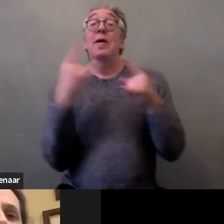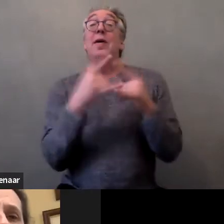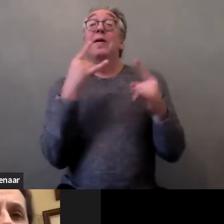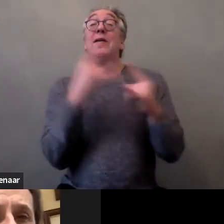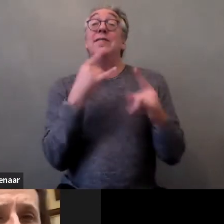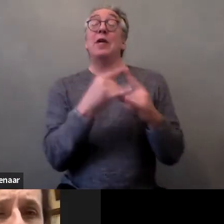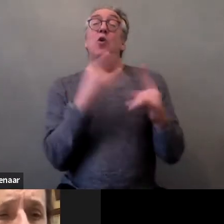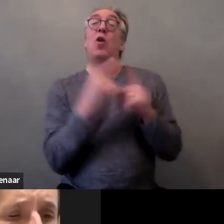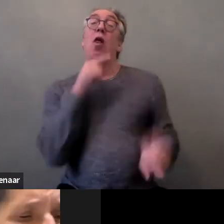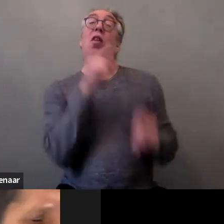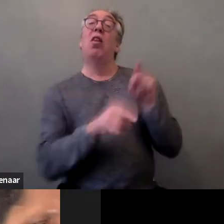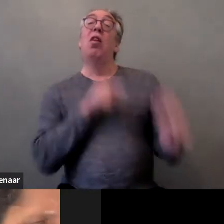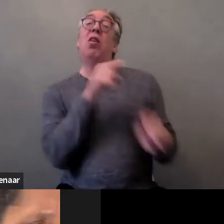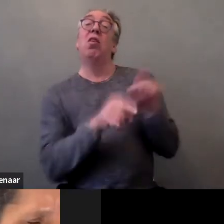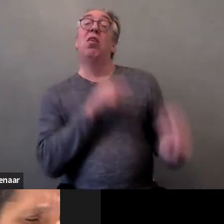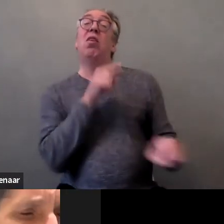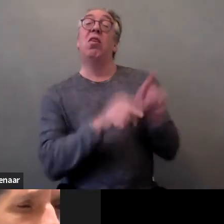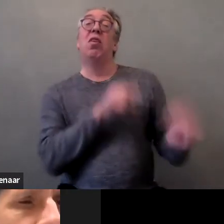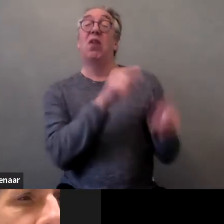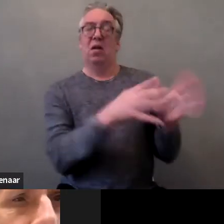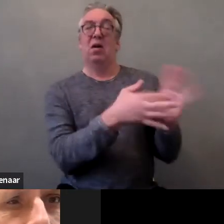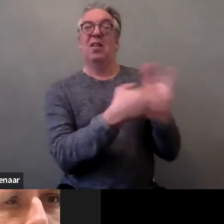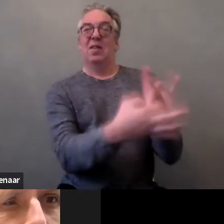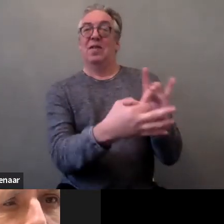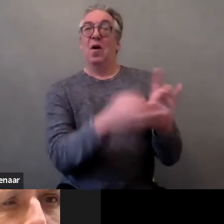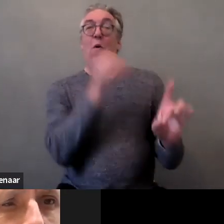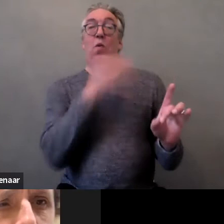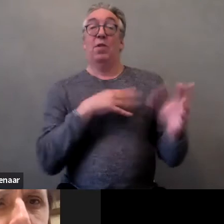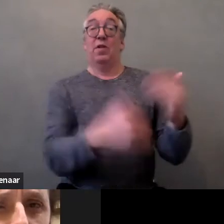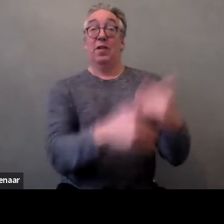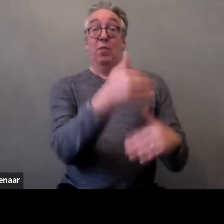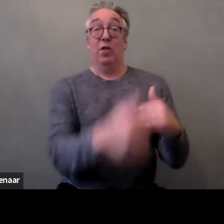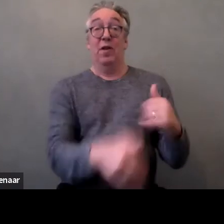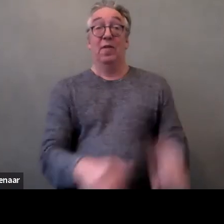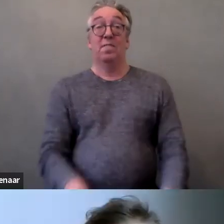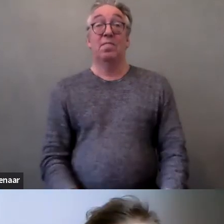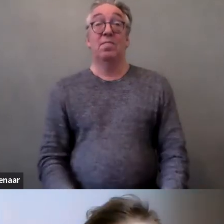and also linking with disabilities to consider this situation